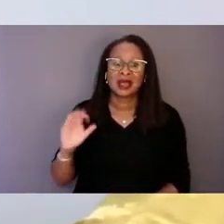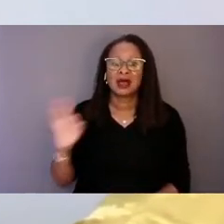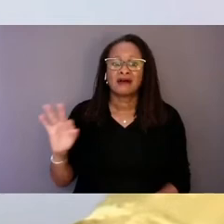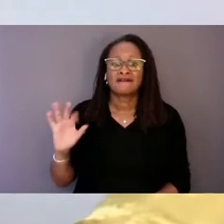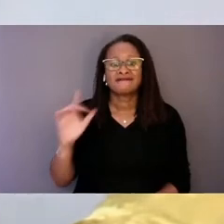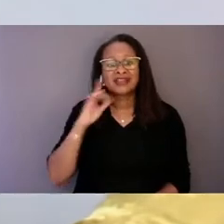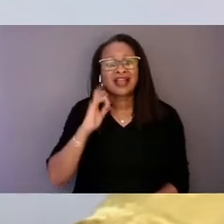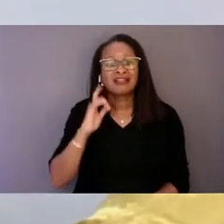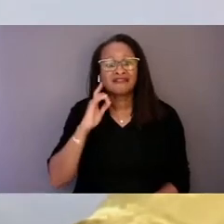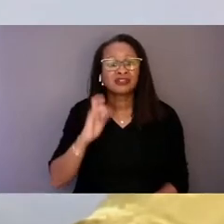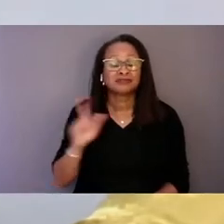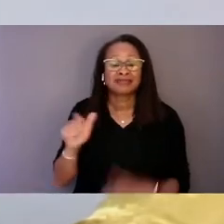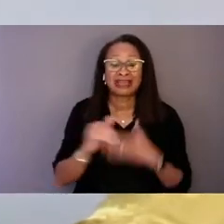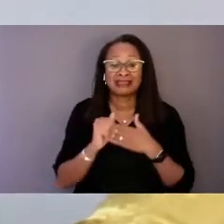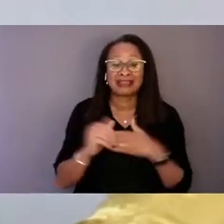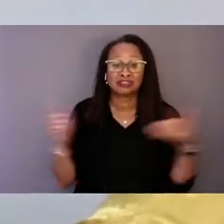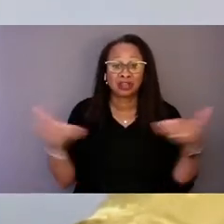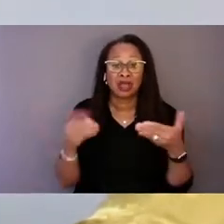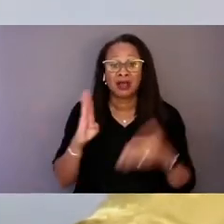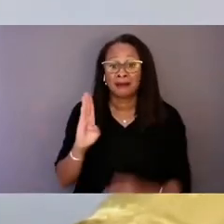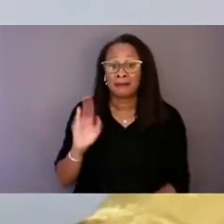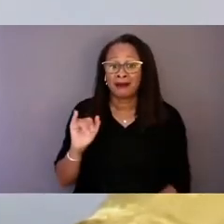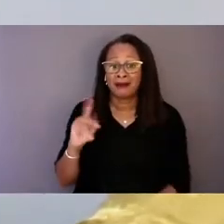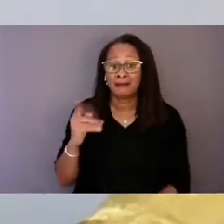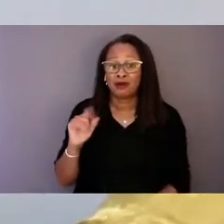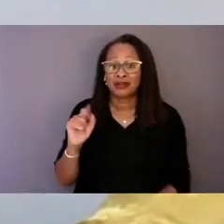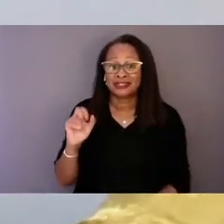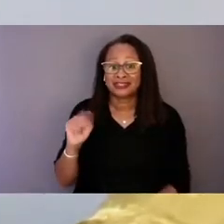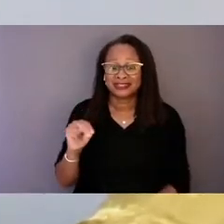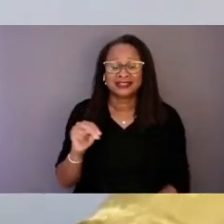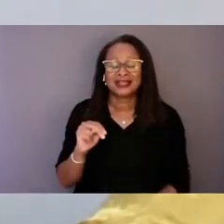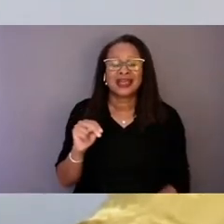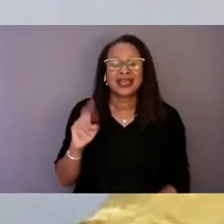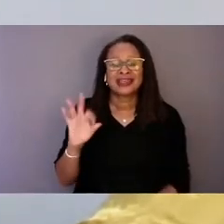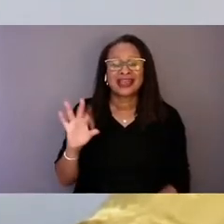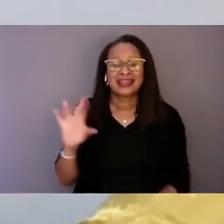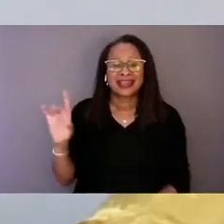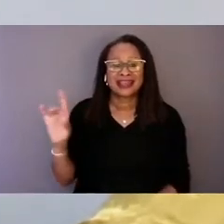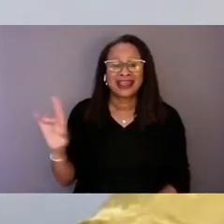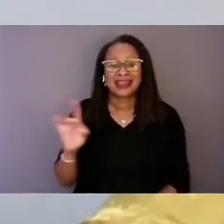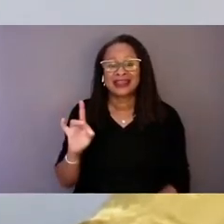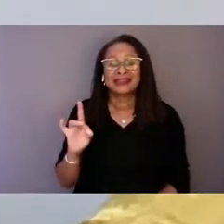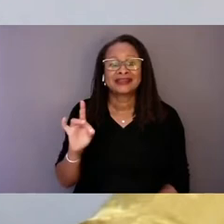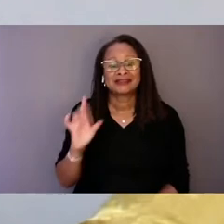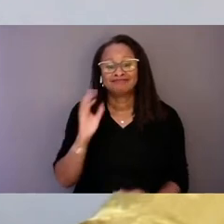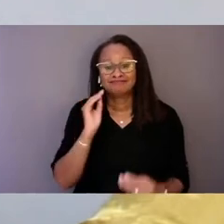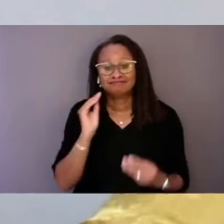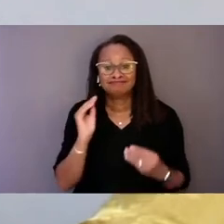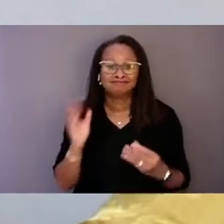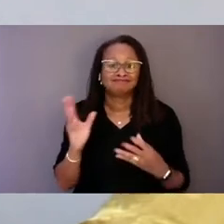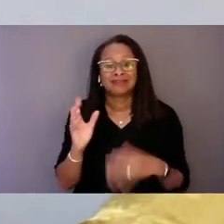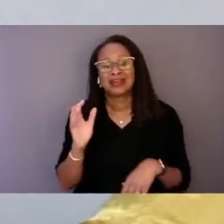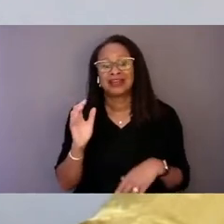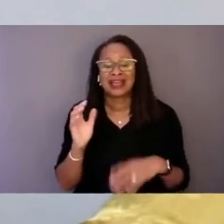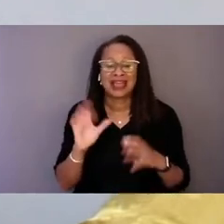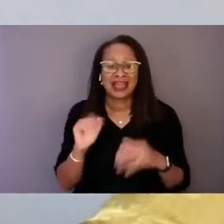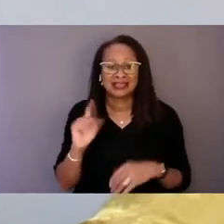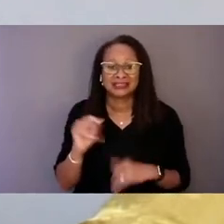of the bipartisan 988 Implementation Act. The transformative, comprehensive legislation will provide federal funding and guidance for states